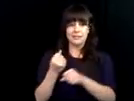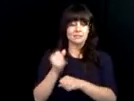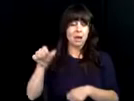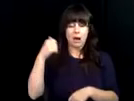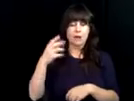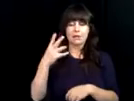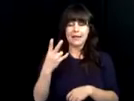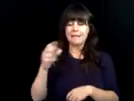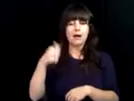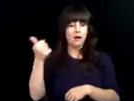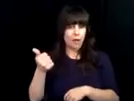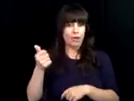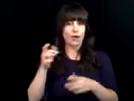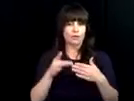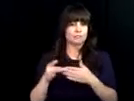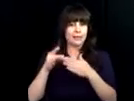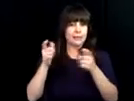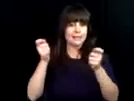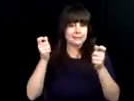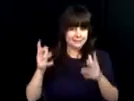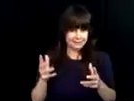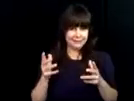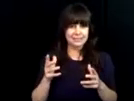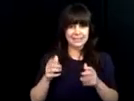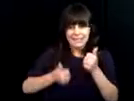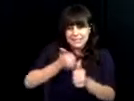tech team the department has had seven